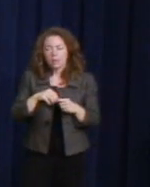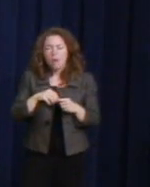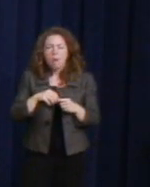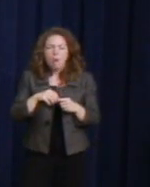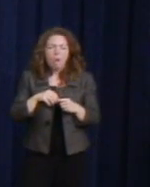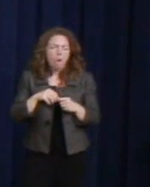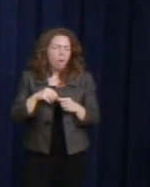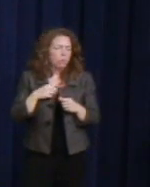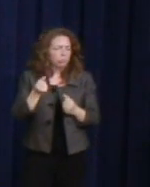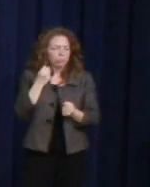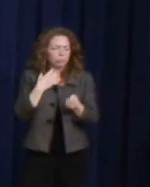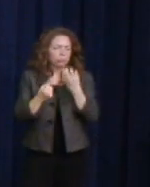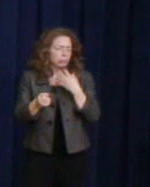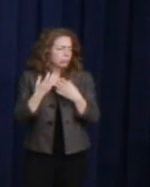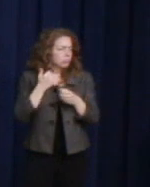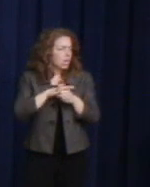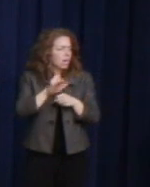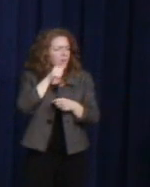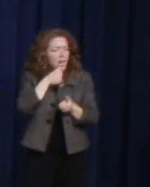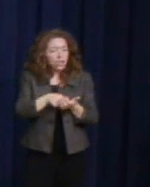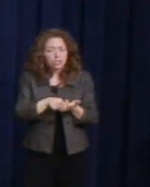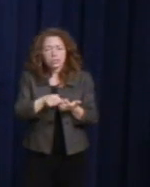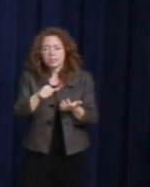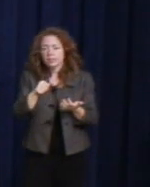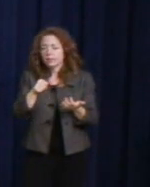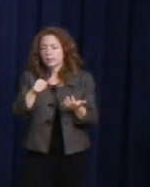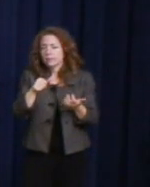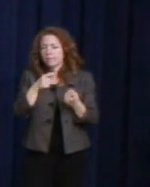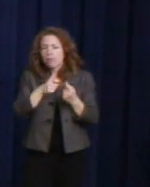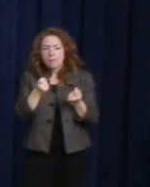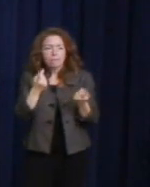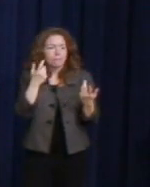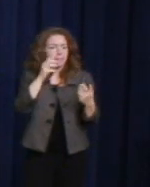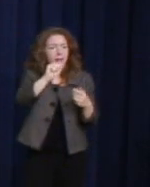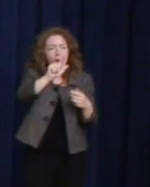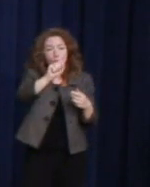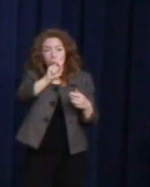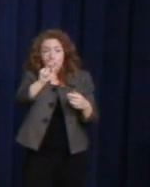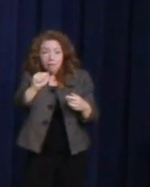from places like Altoona and Richmond;